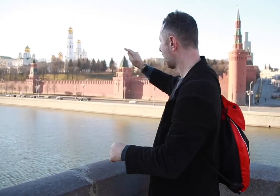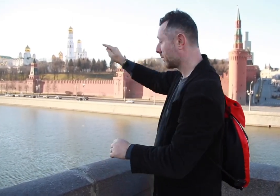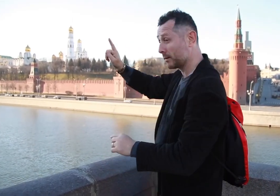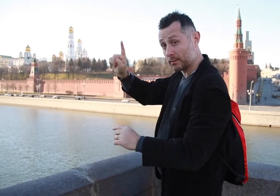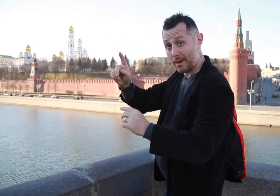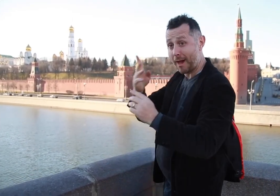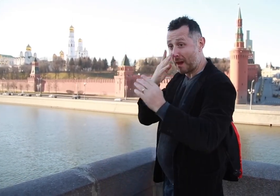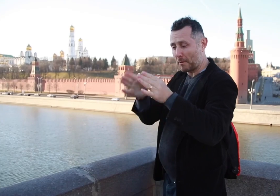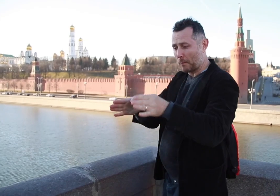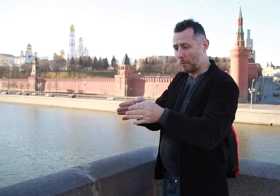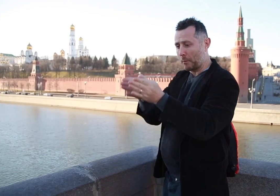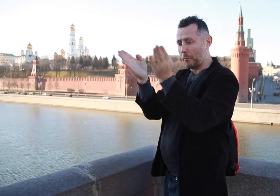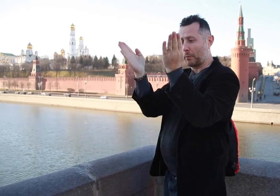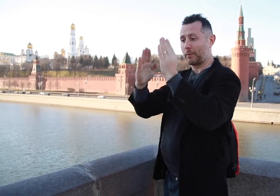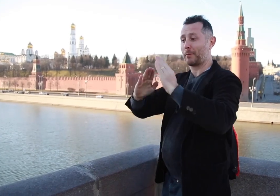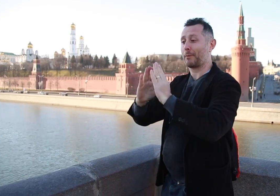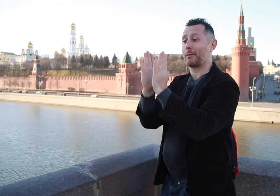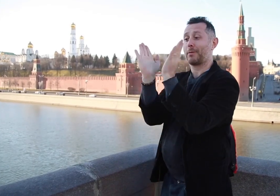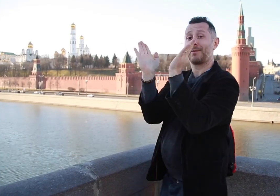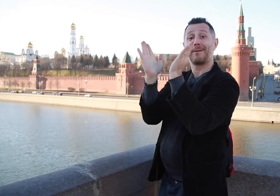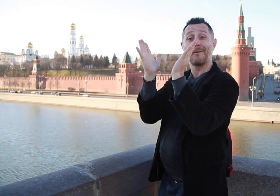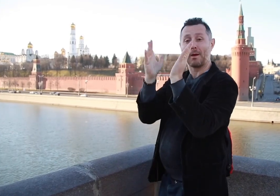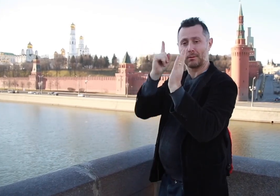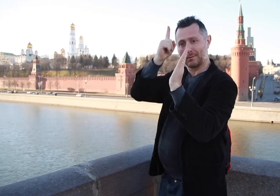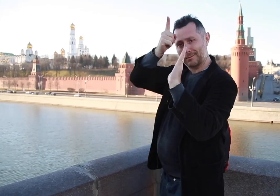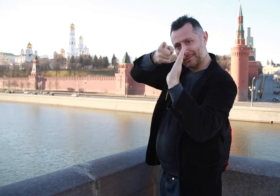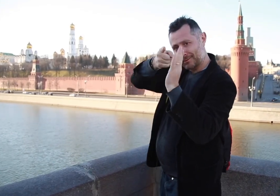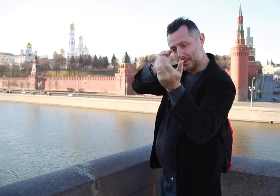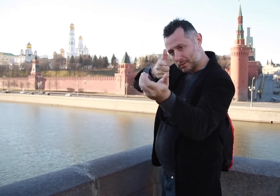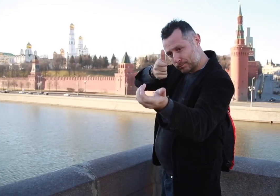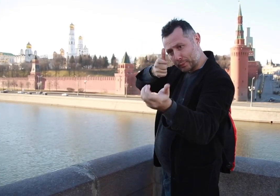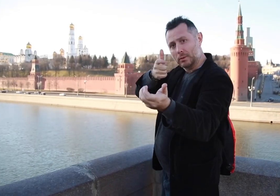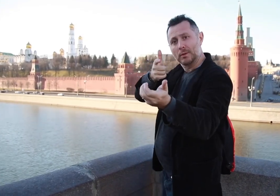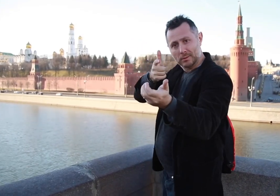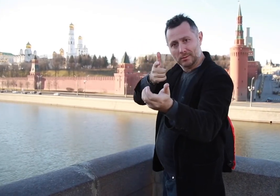designs, shapes, and sizes. The walls and towers